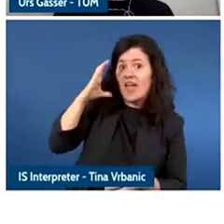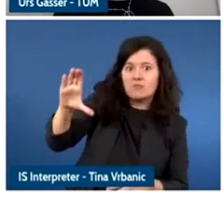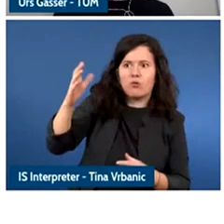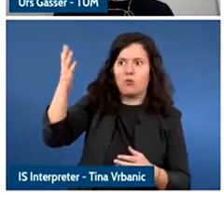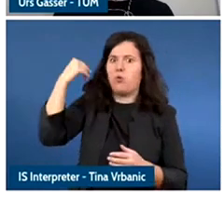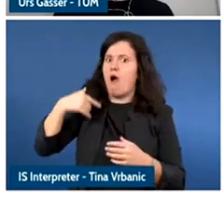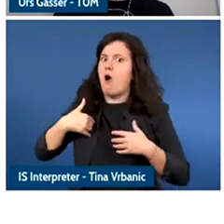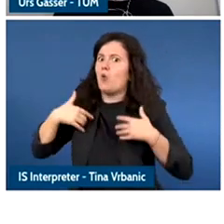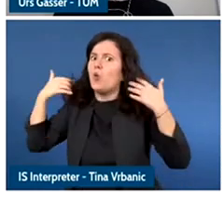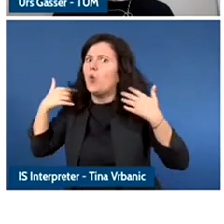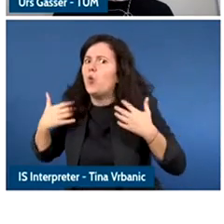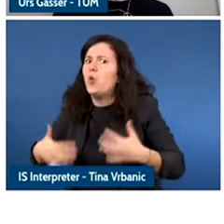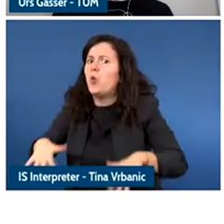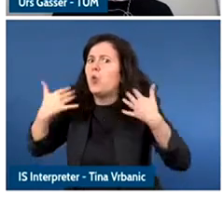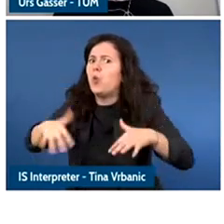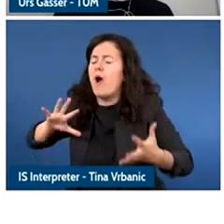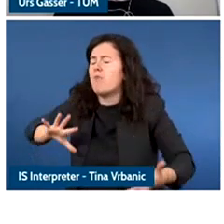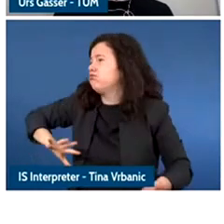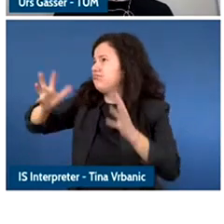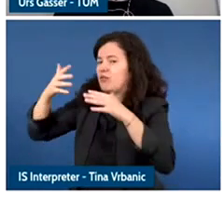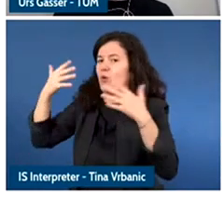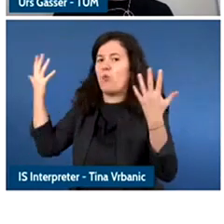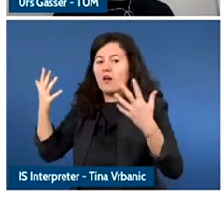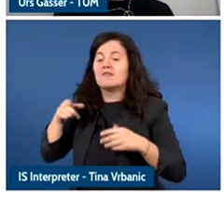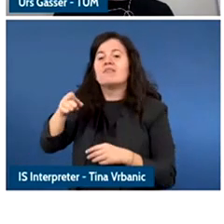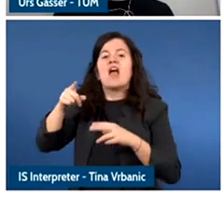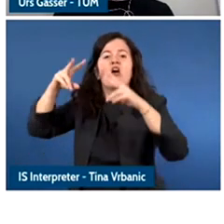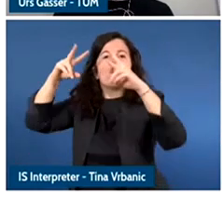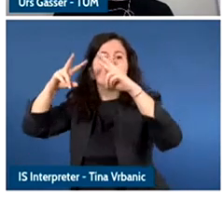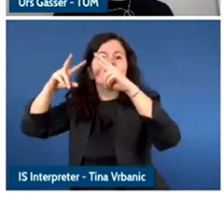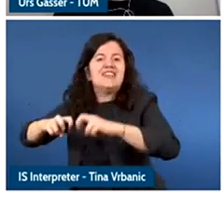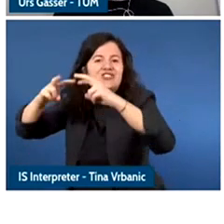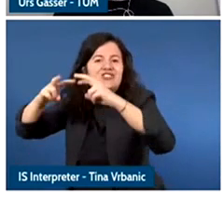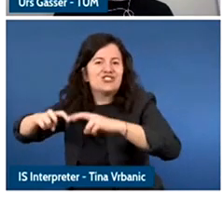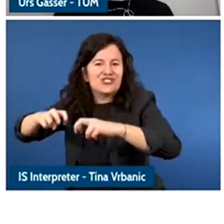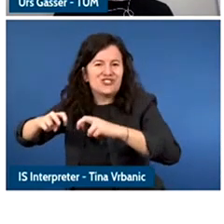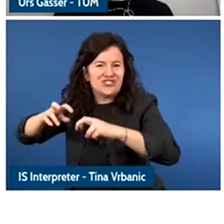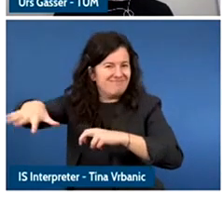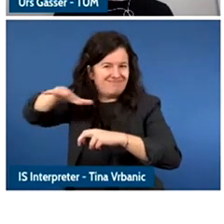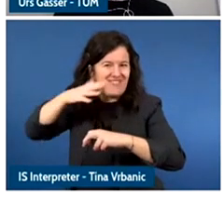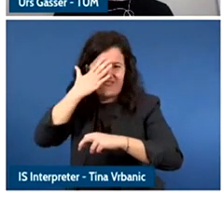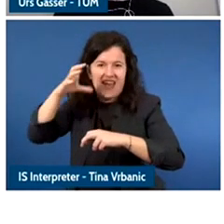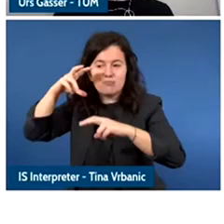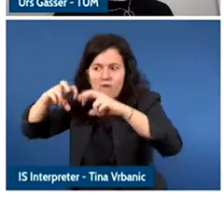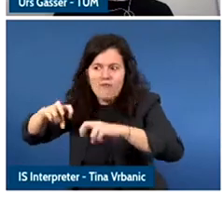you know internal research has been leaked it shows we have a problem that the